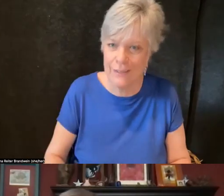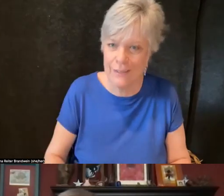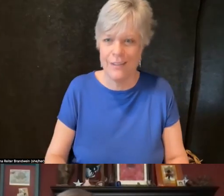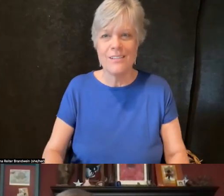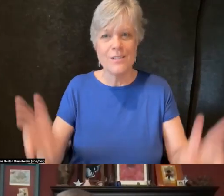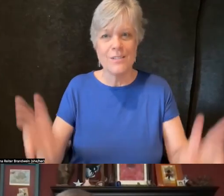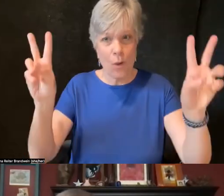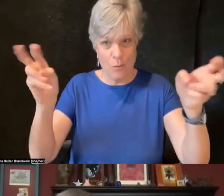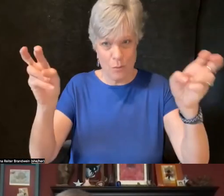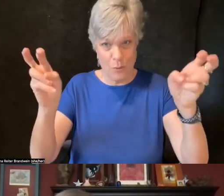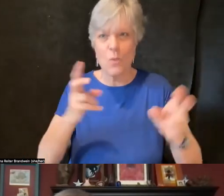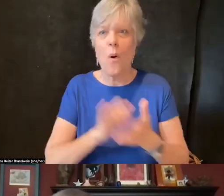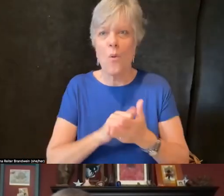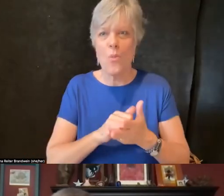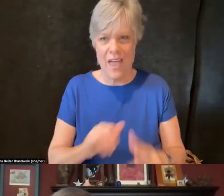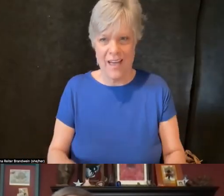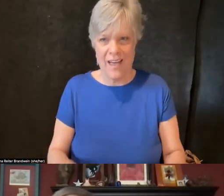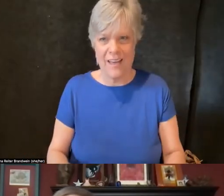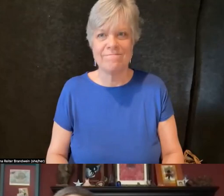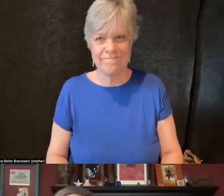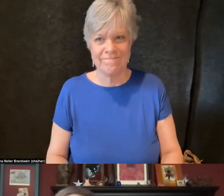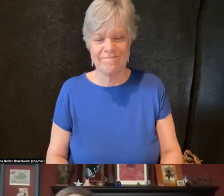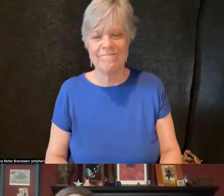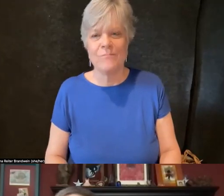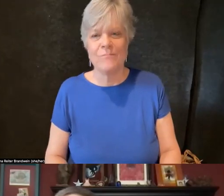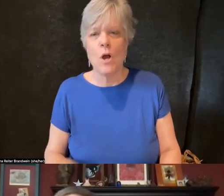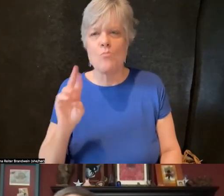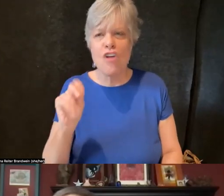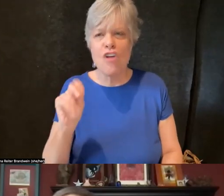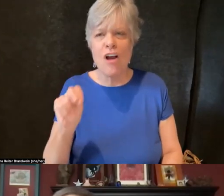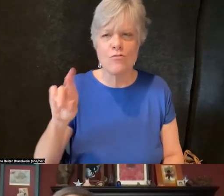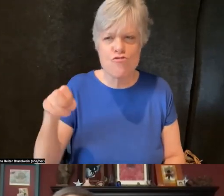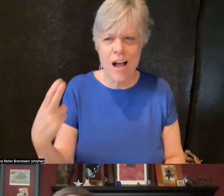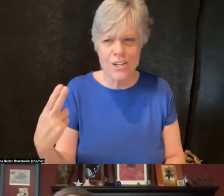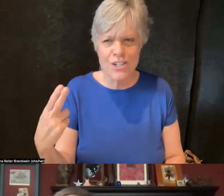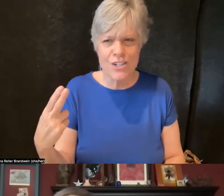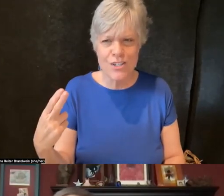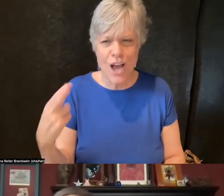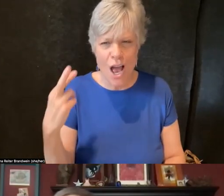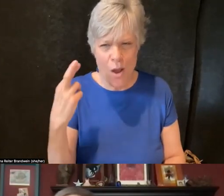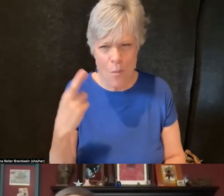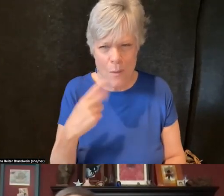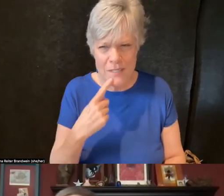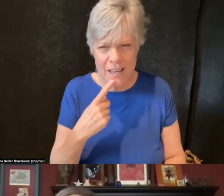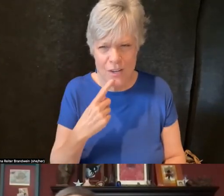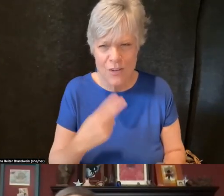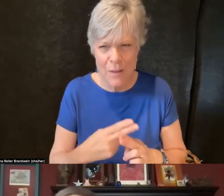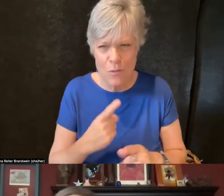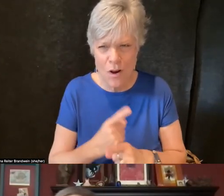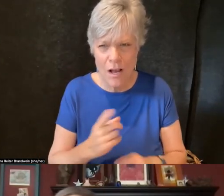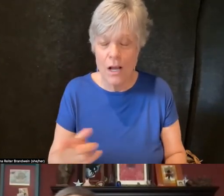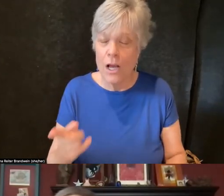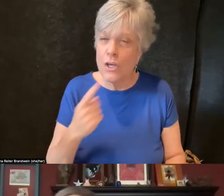And Brian Rush, I hope I am pronouncing your name correctly, noted, "You mentioned buy in for administration.